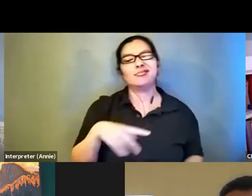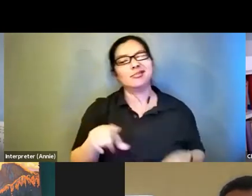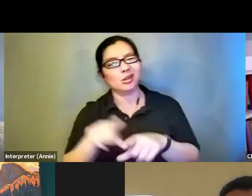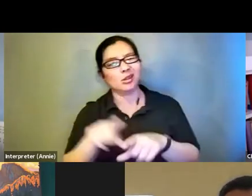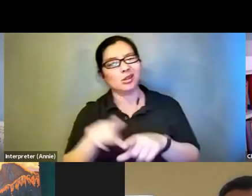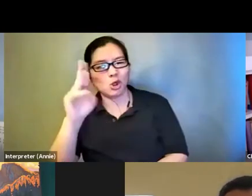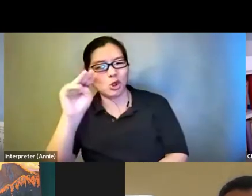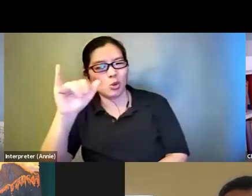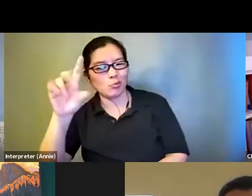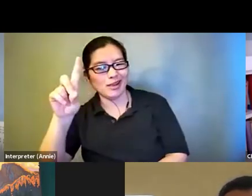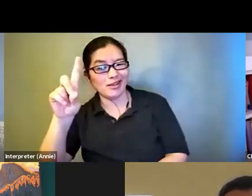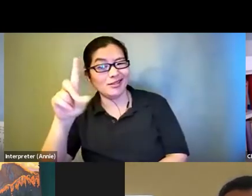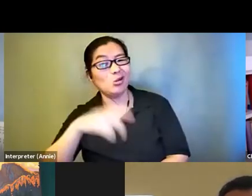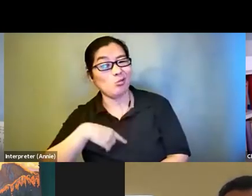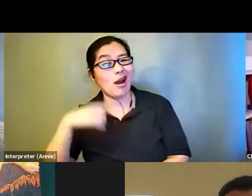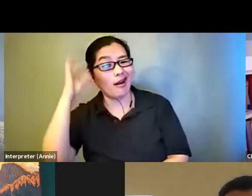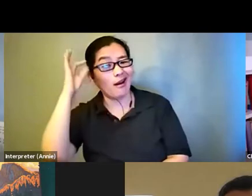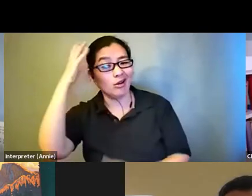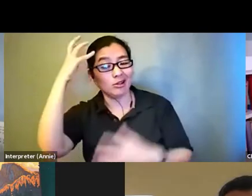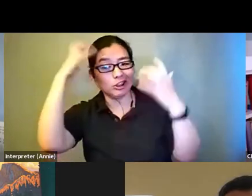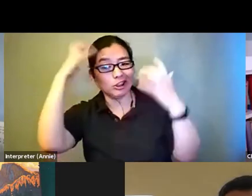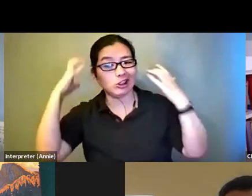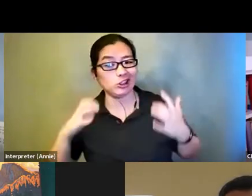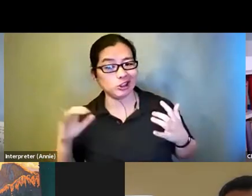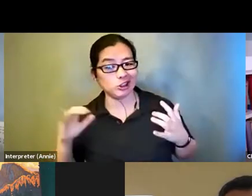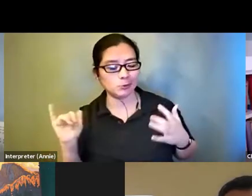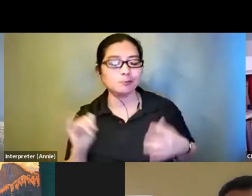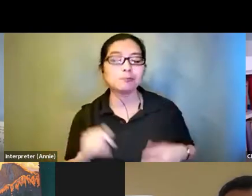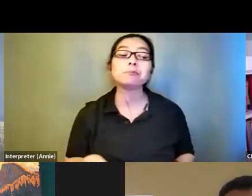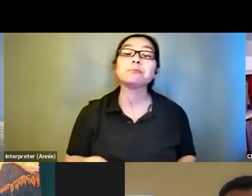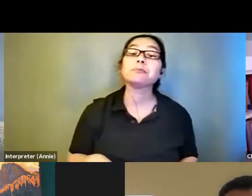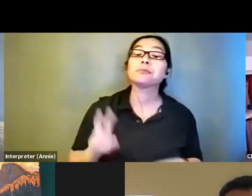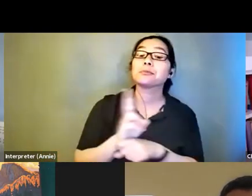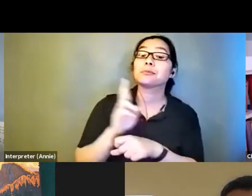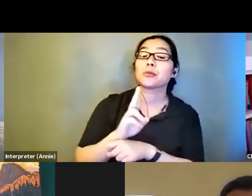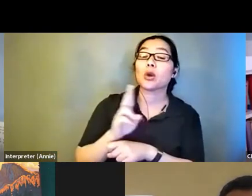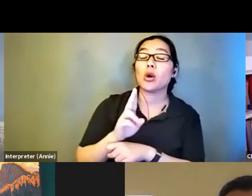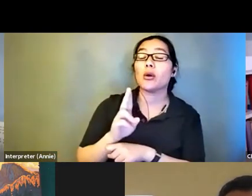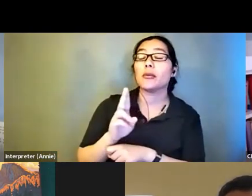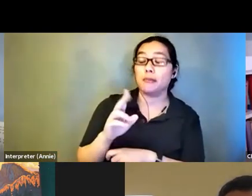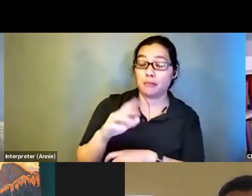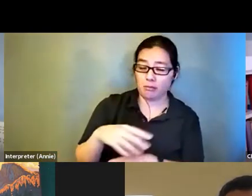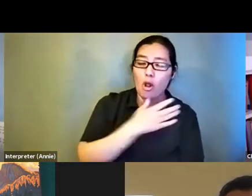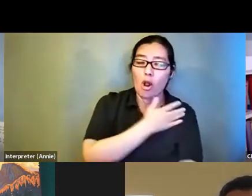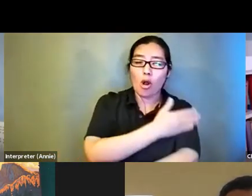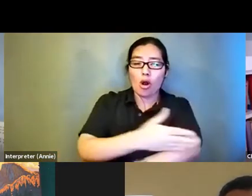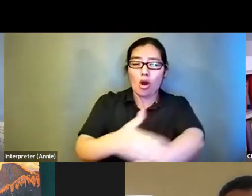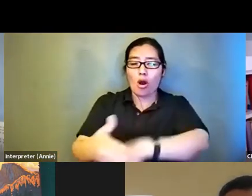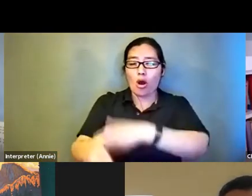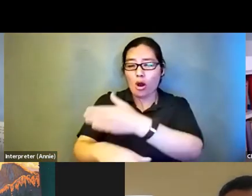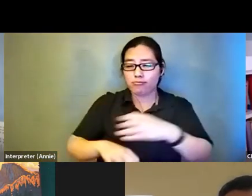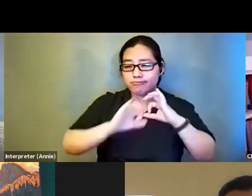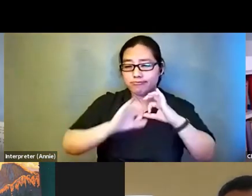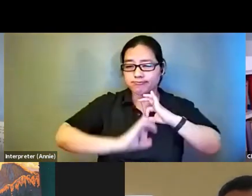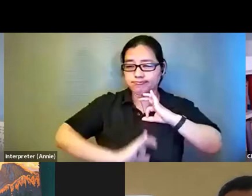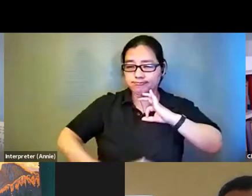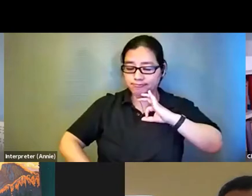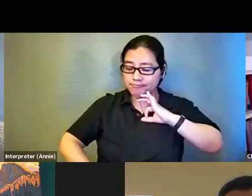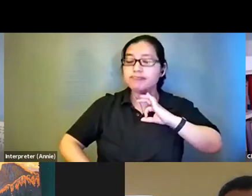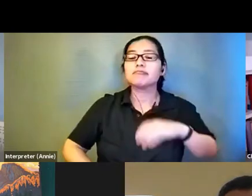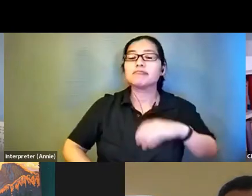frizzy. I'm wearing a long sleeved buttoned up shirt that has black and